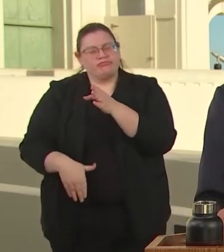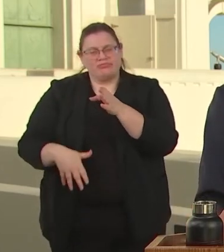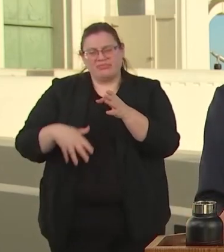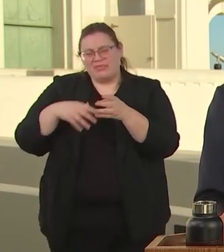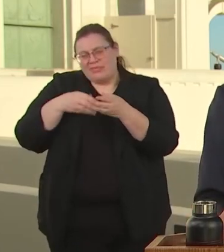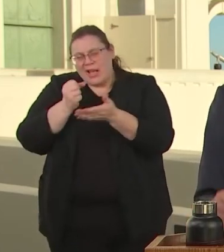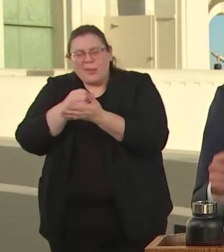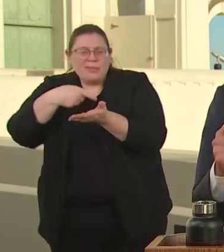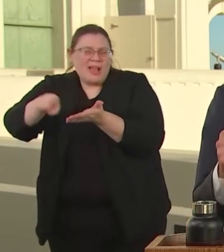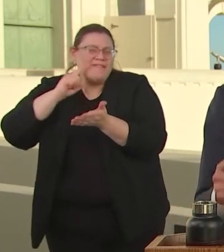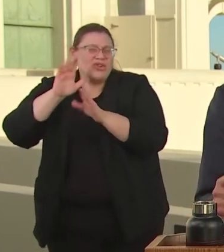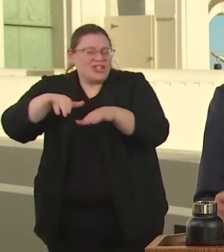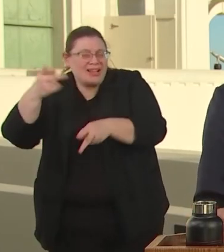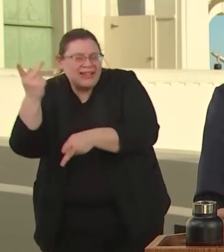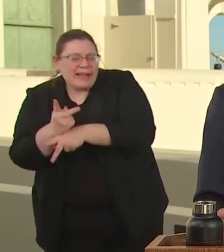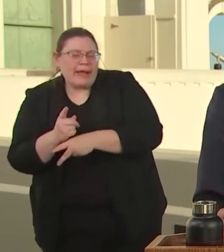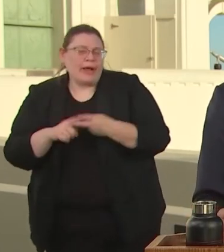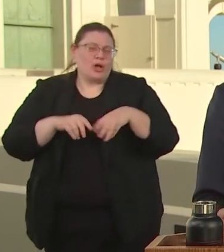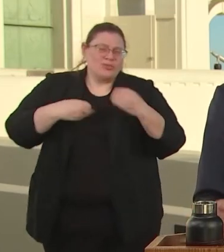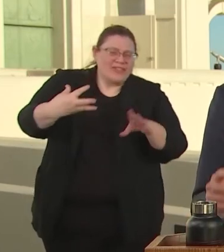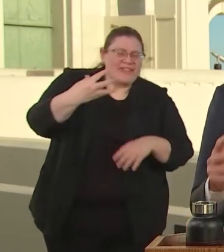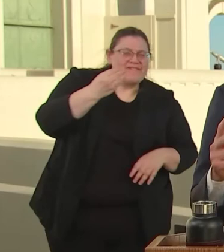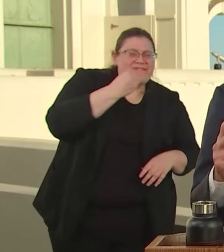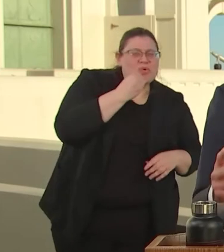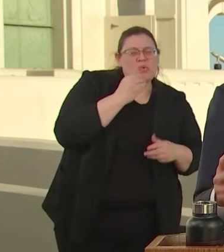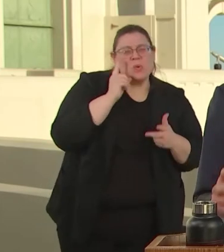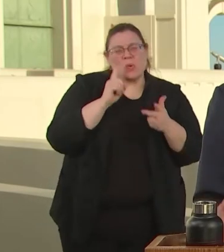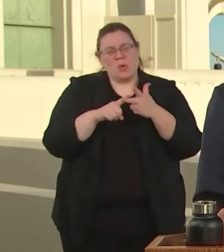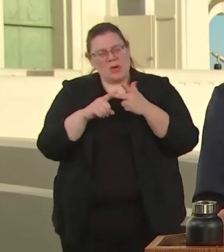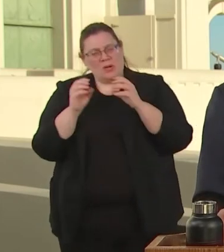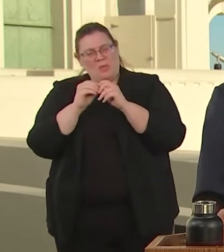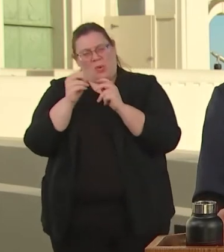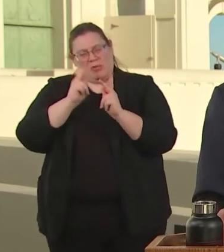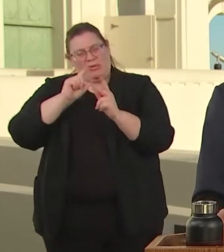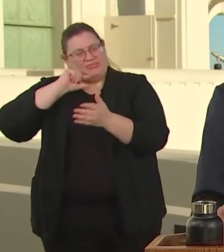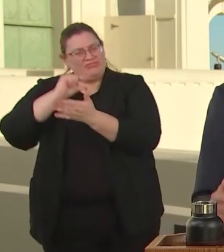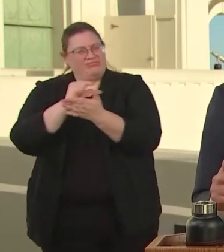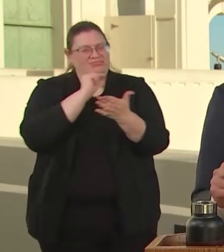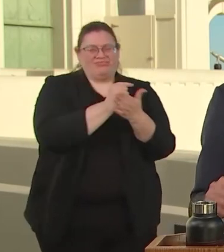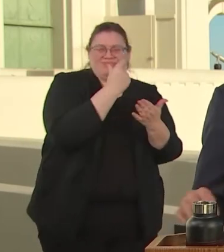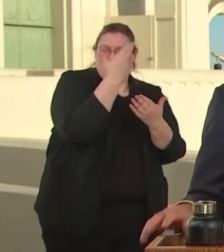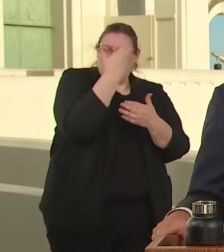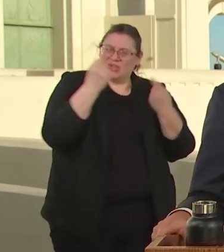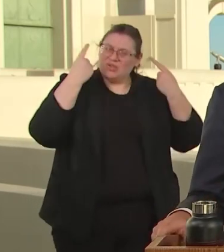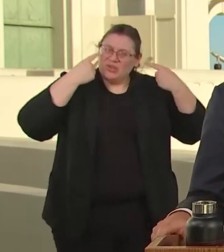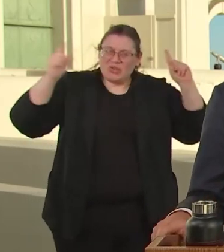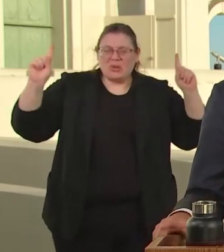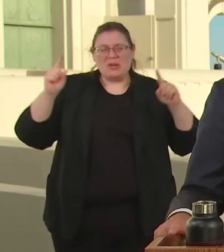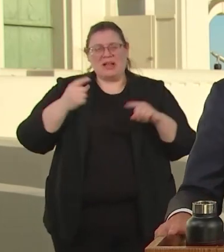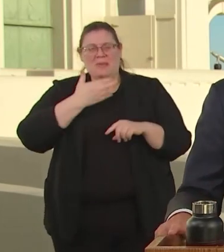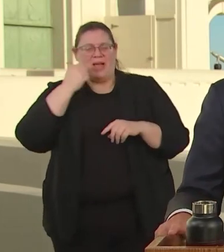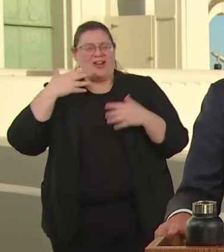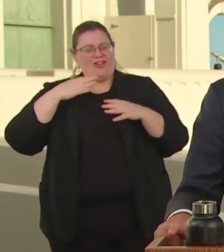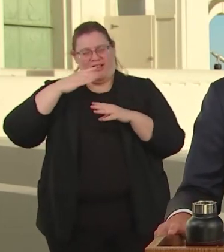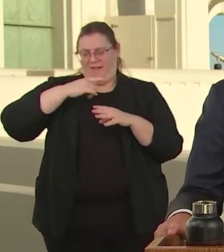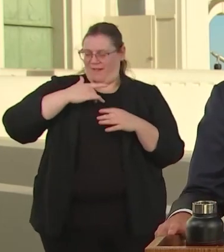KIDS ON THE TABLE AND LEADS TO HIGH SCHOOL GRADUATIONS AND